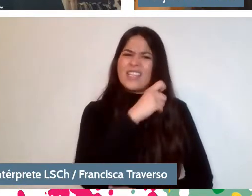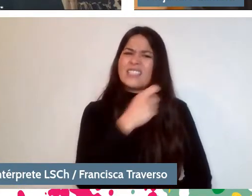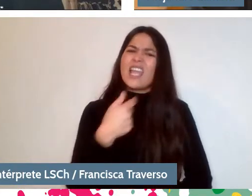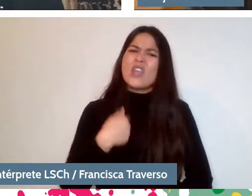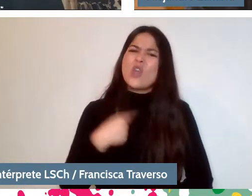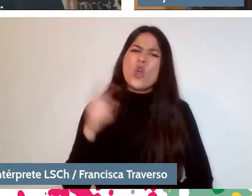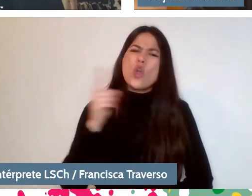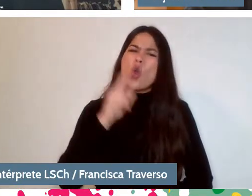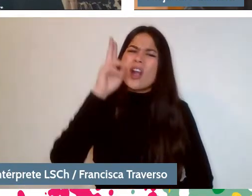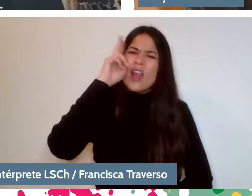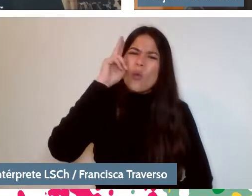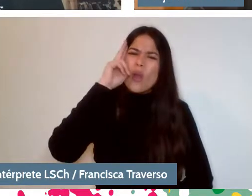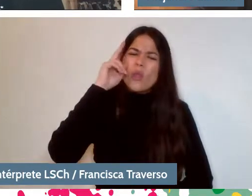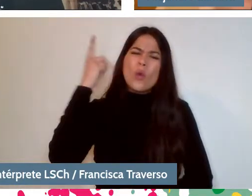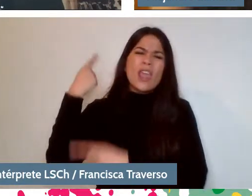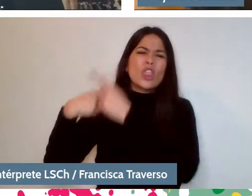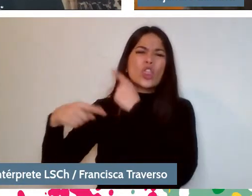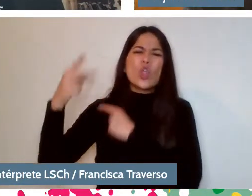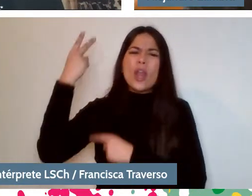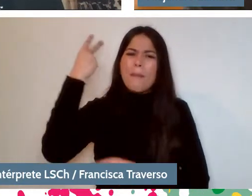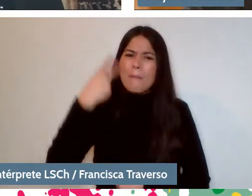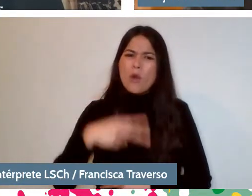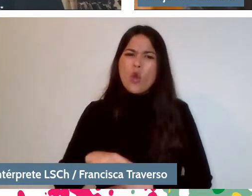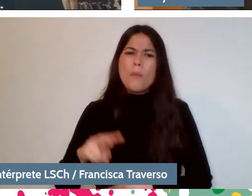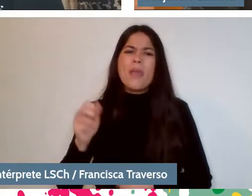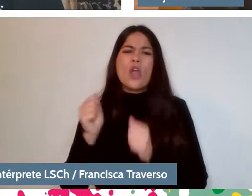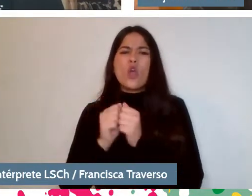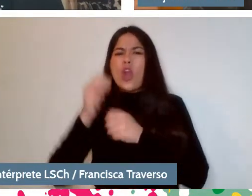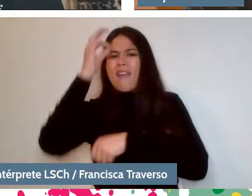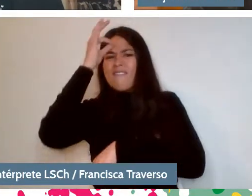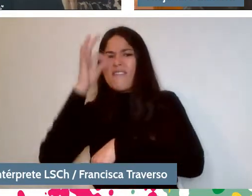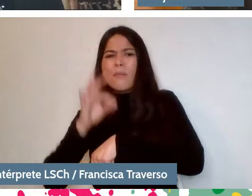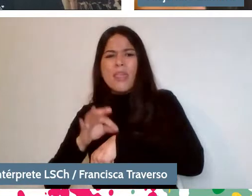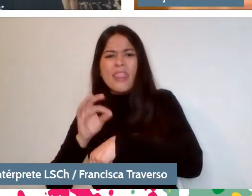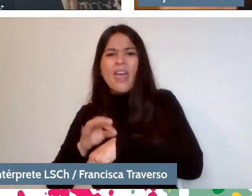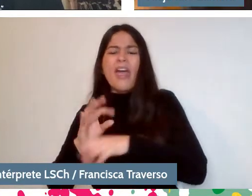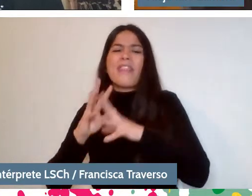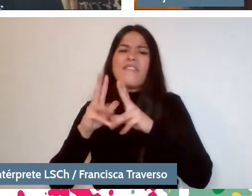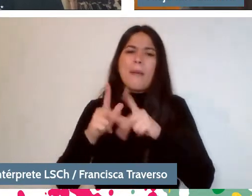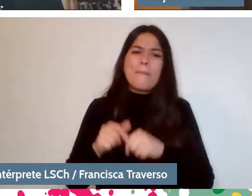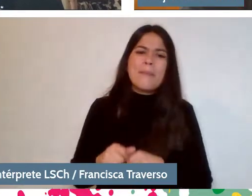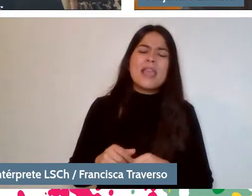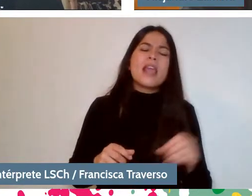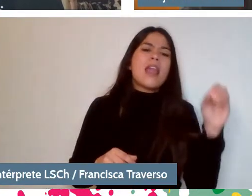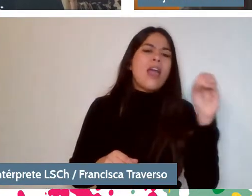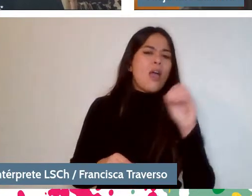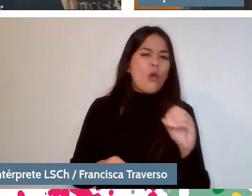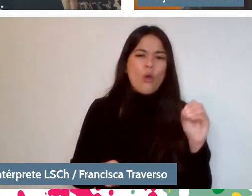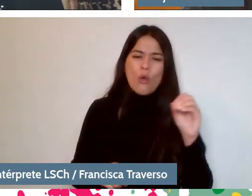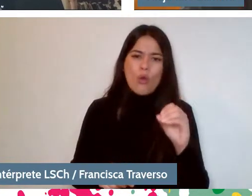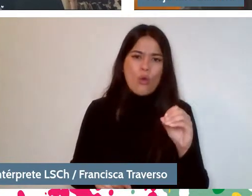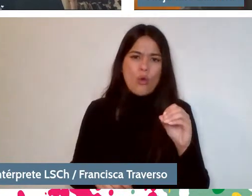related to it or related to the illness of a relative or my first memory.